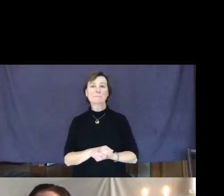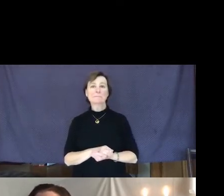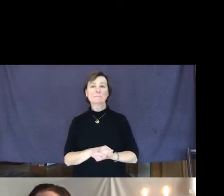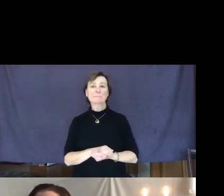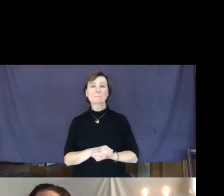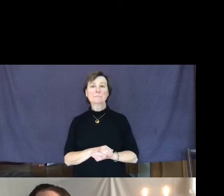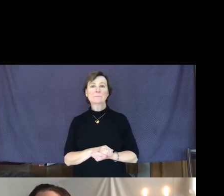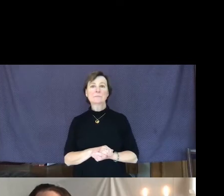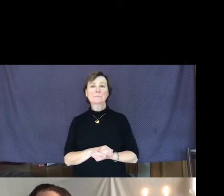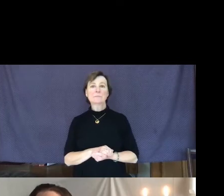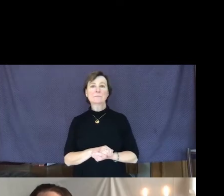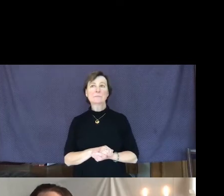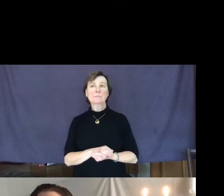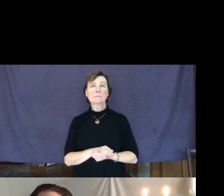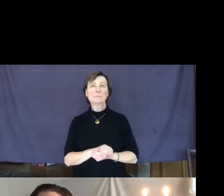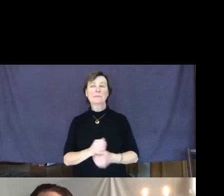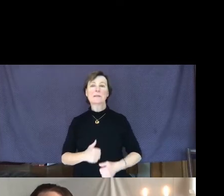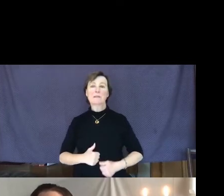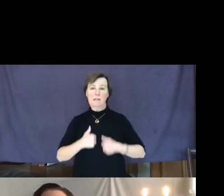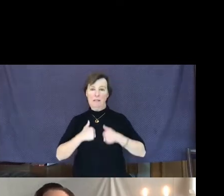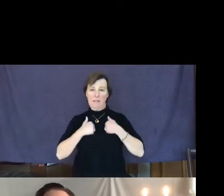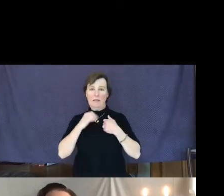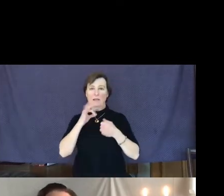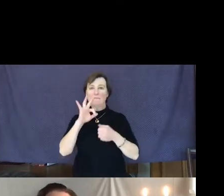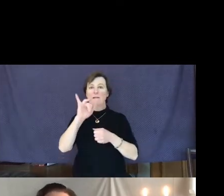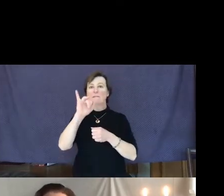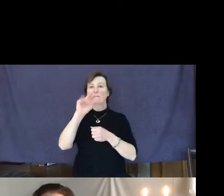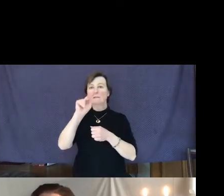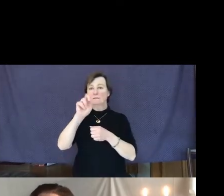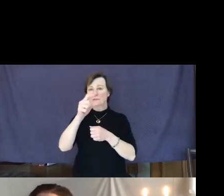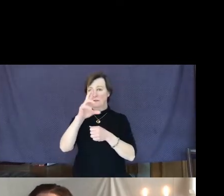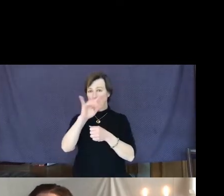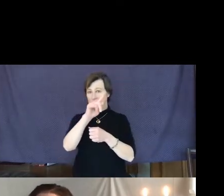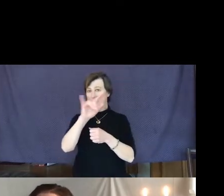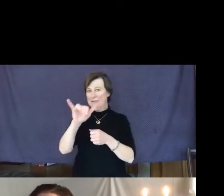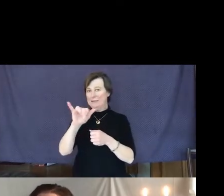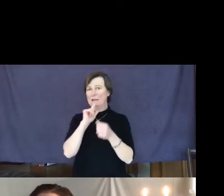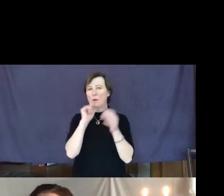A life of integrity is the little acts of kindness,